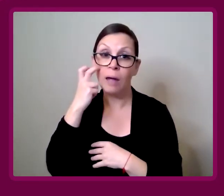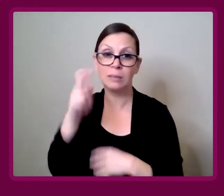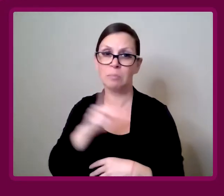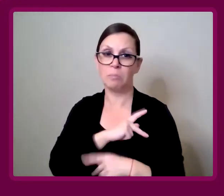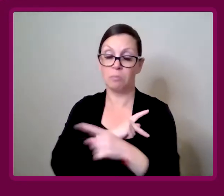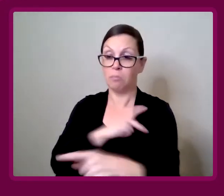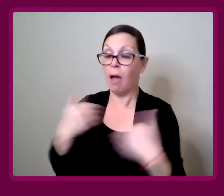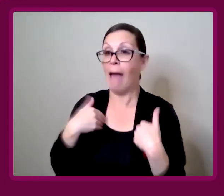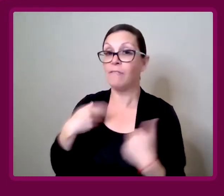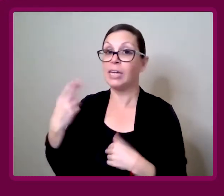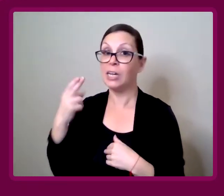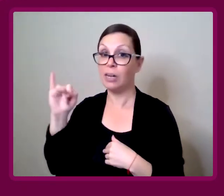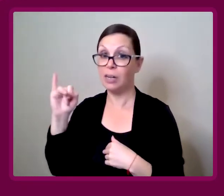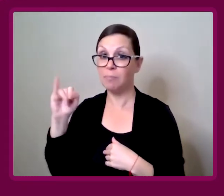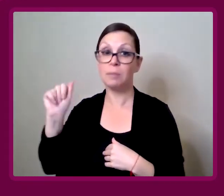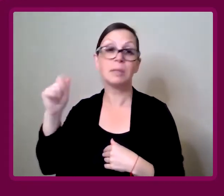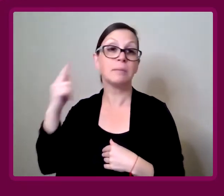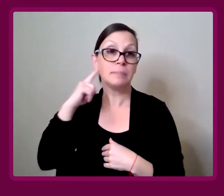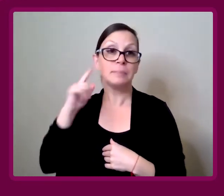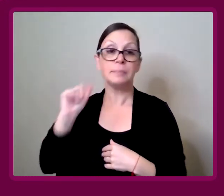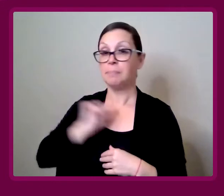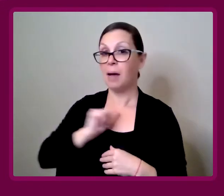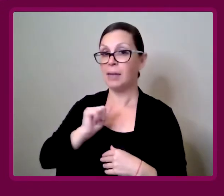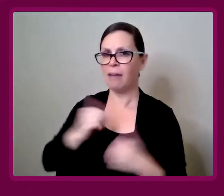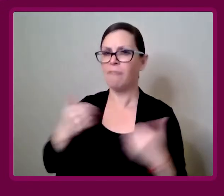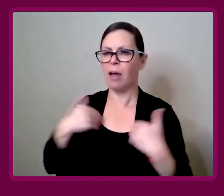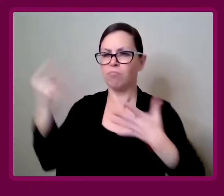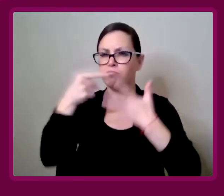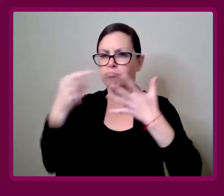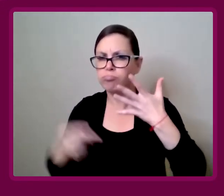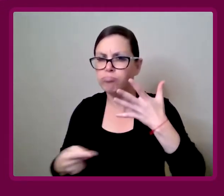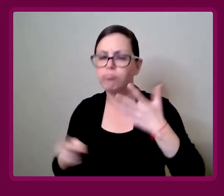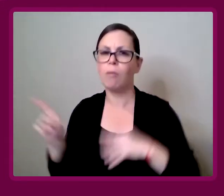Personally, I have a hearing impairment, and I've got a bunch of other stuff.